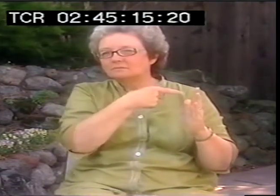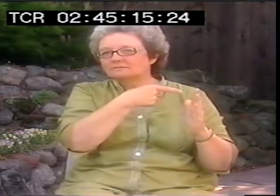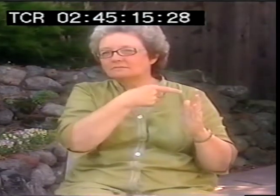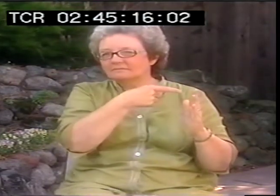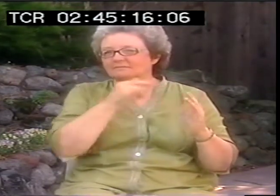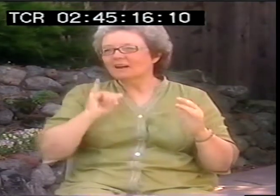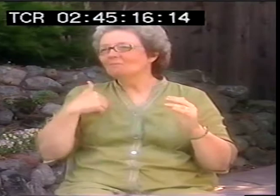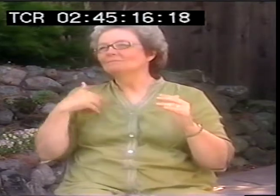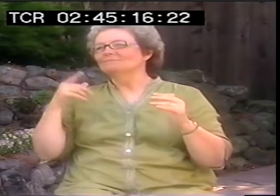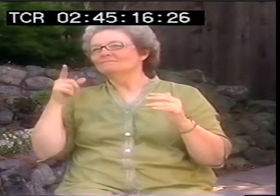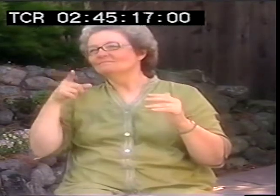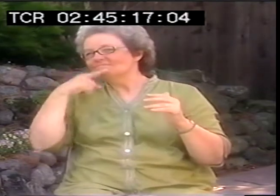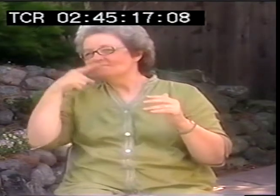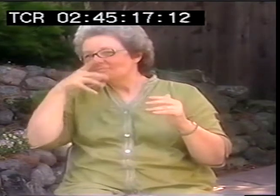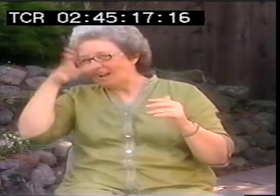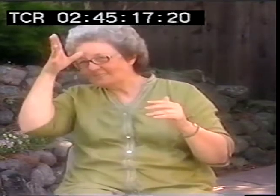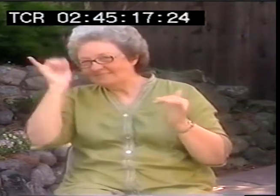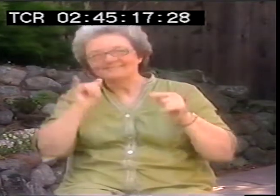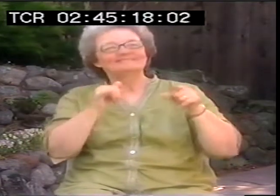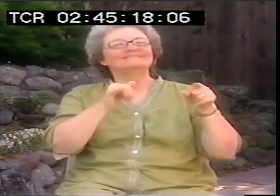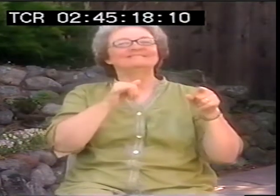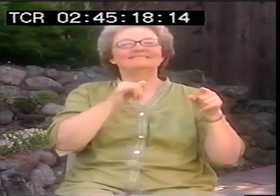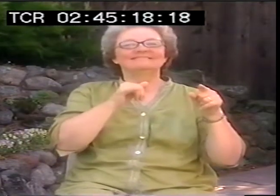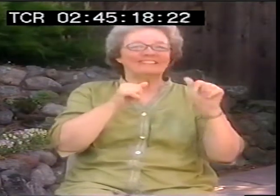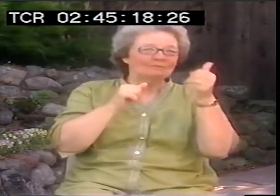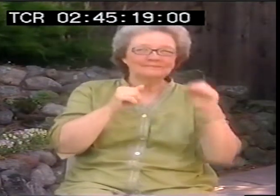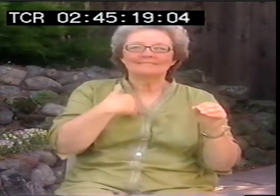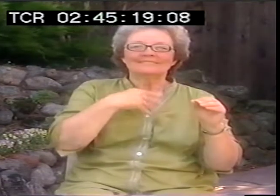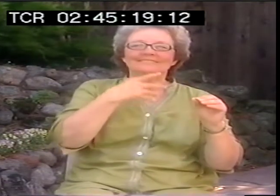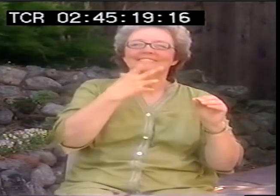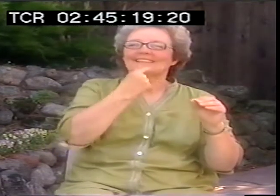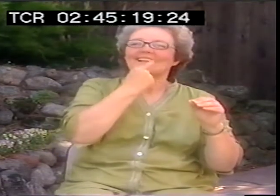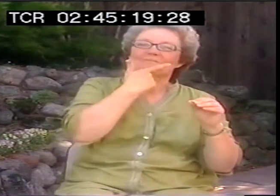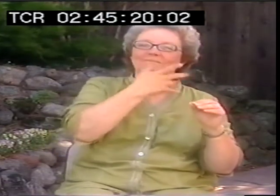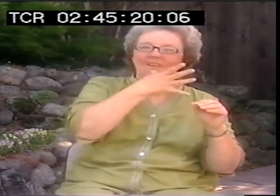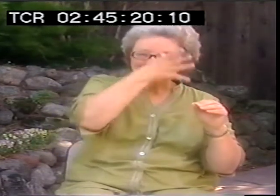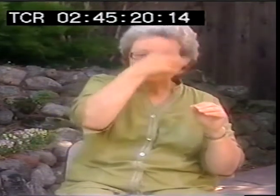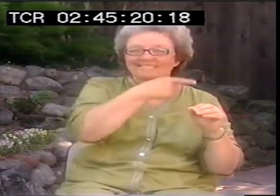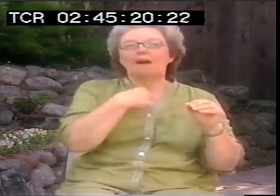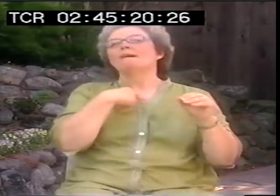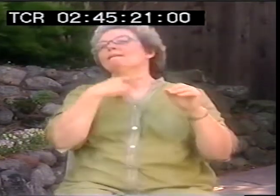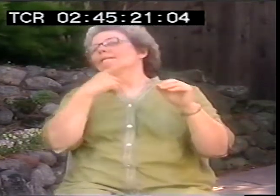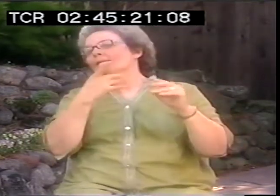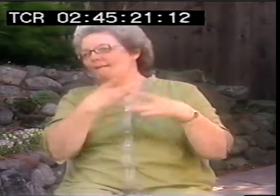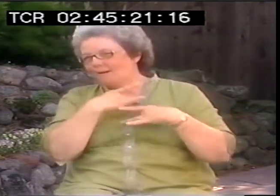When we compare Deaf folks to other disenfranchised groups, there are some similarities but not in all aspects